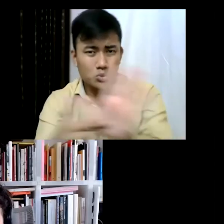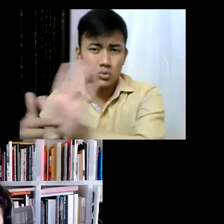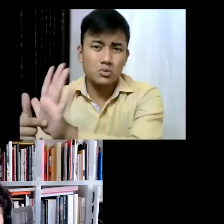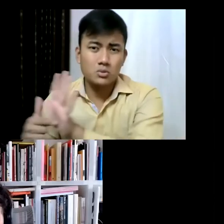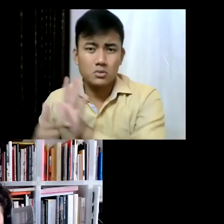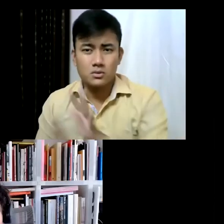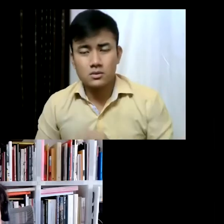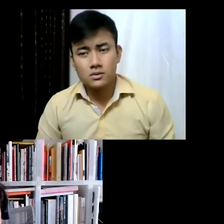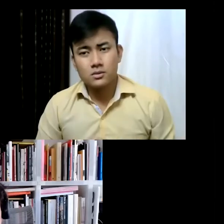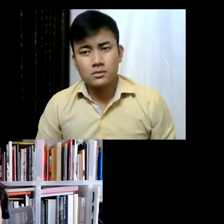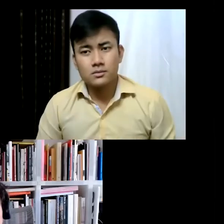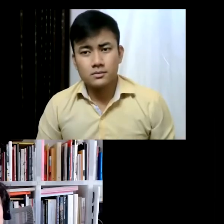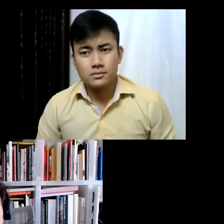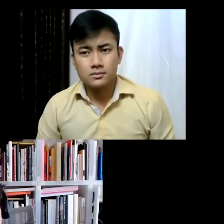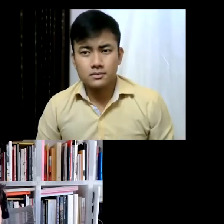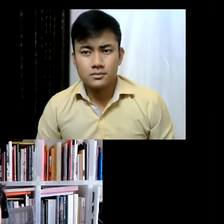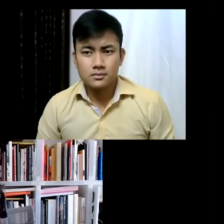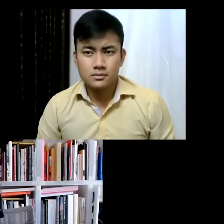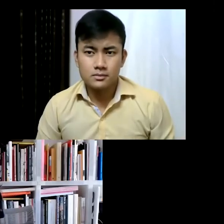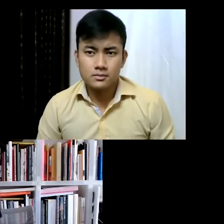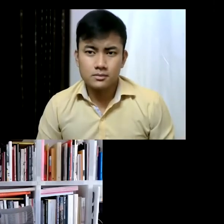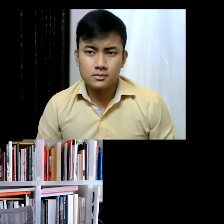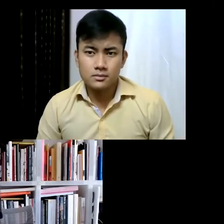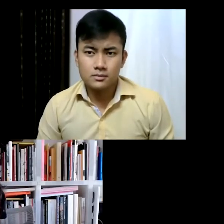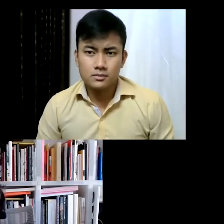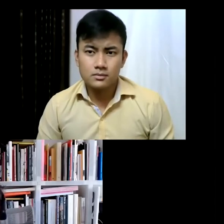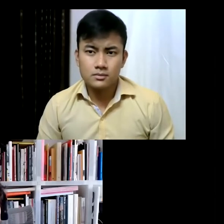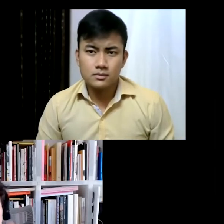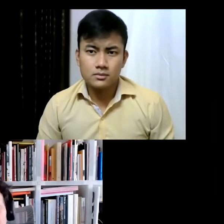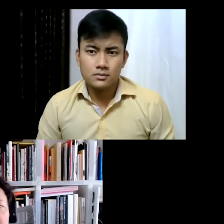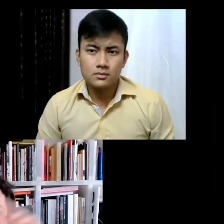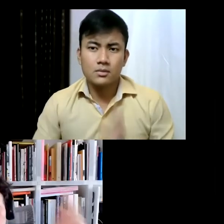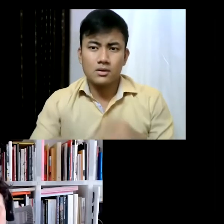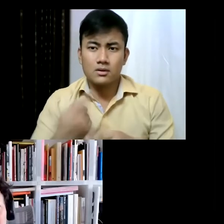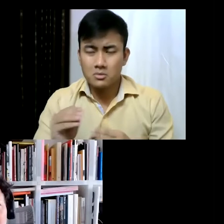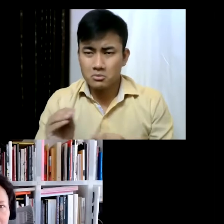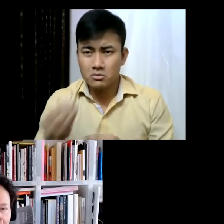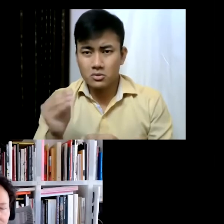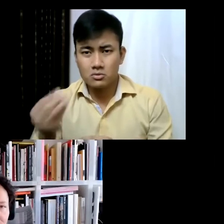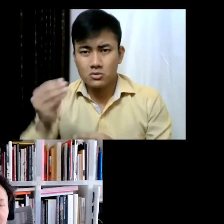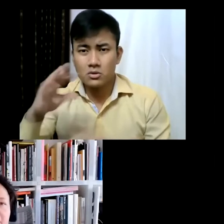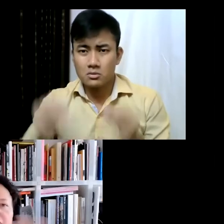by also putting Buenos Aires a little bit more on the global art map because,